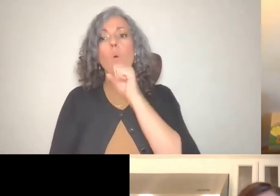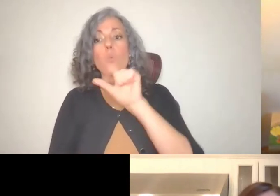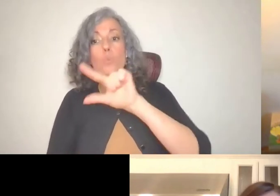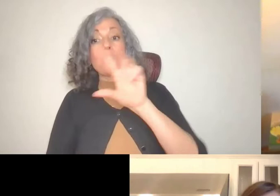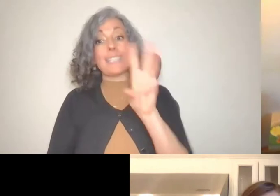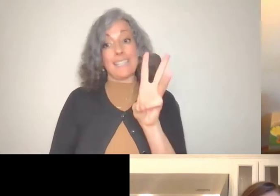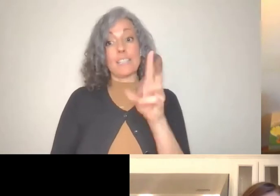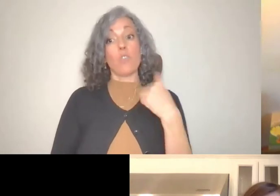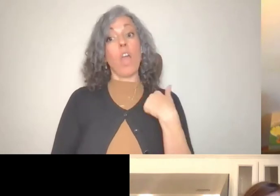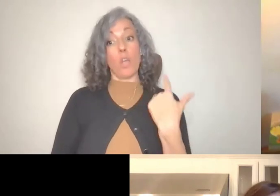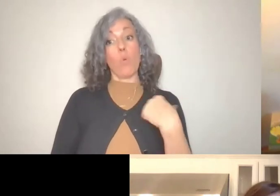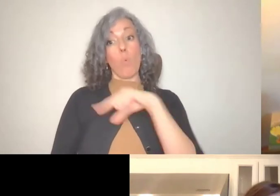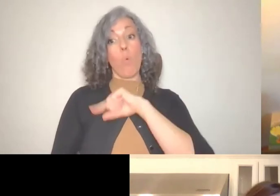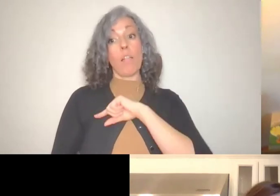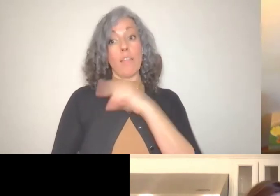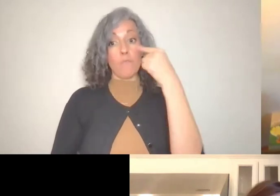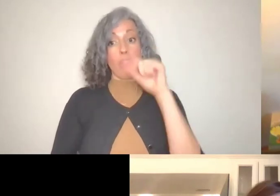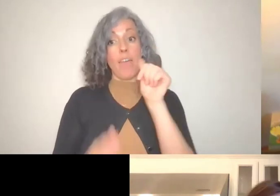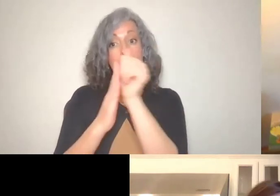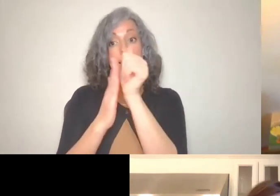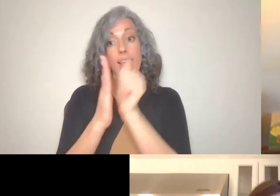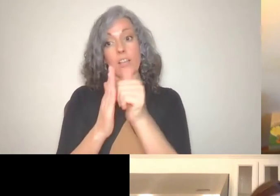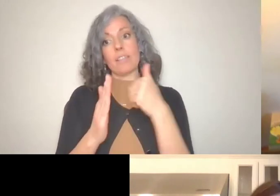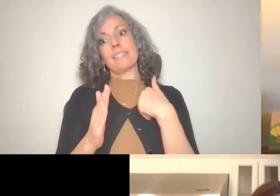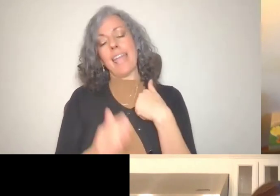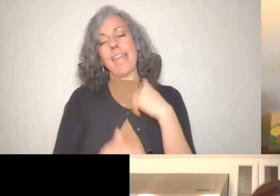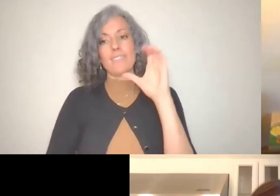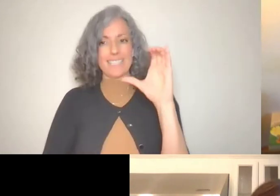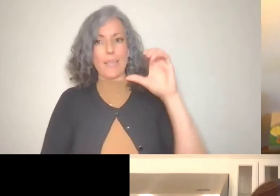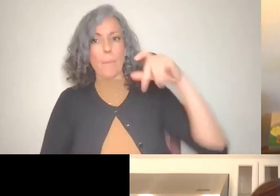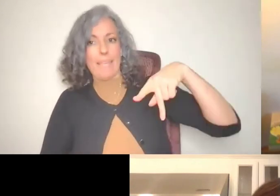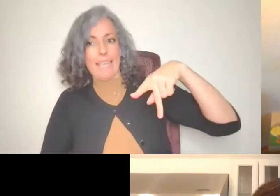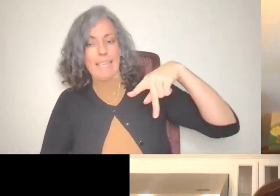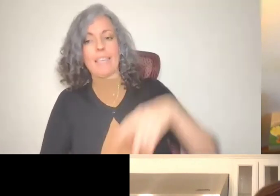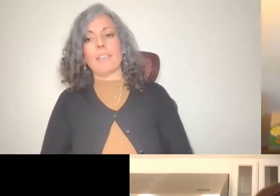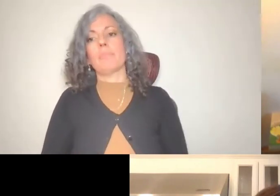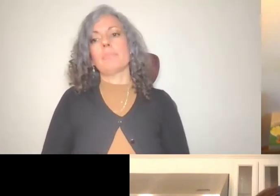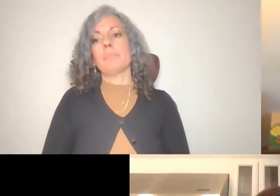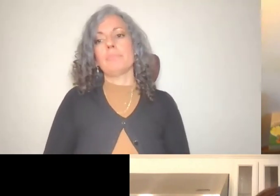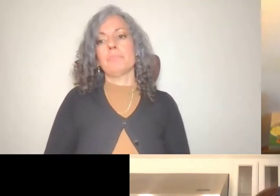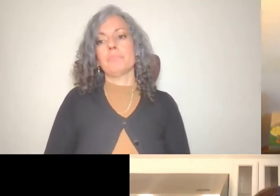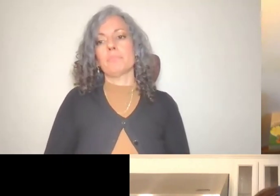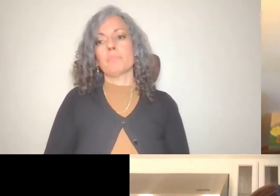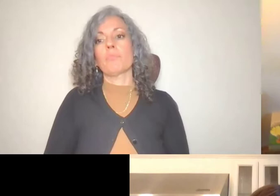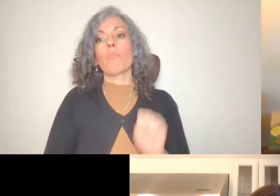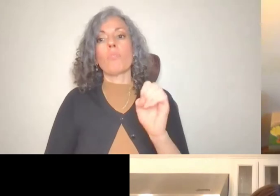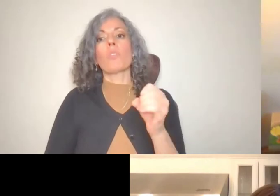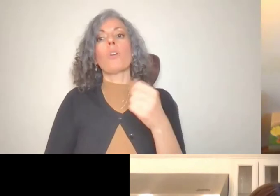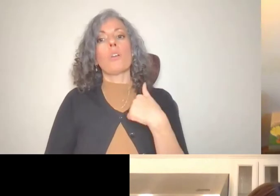an ABLE account because I have several policy. And so it was really easy to open one.